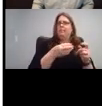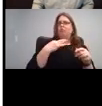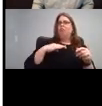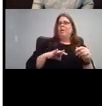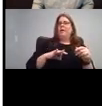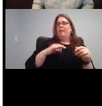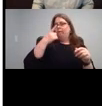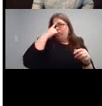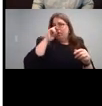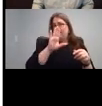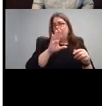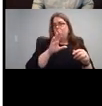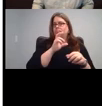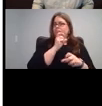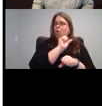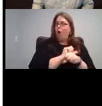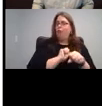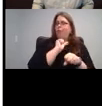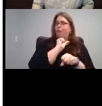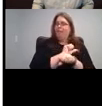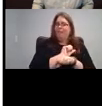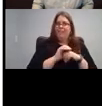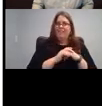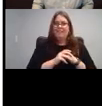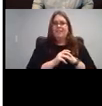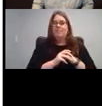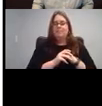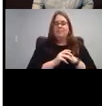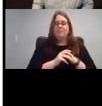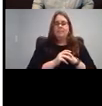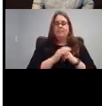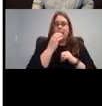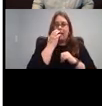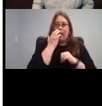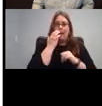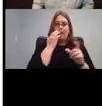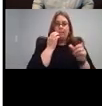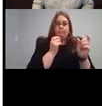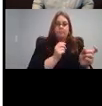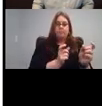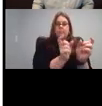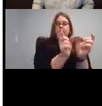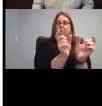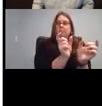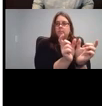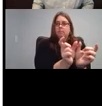Okay, so here at the bottom, I hope you can see there